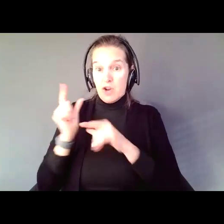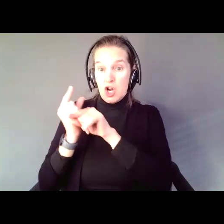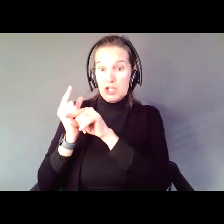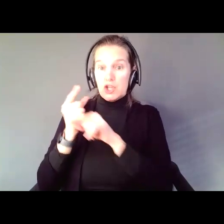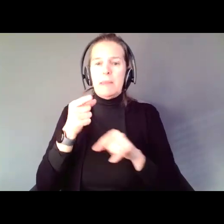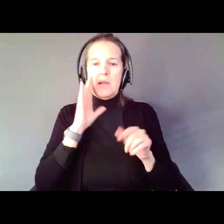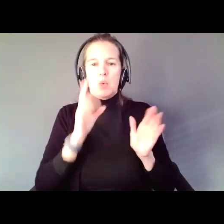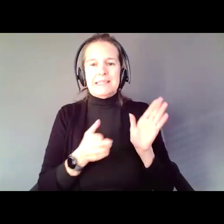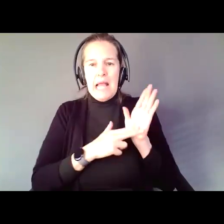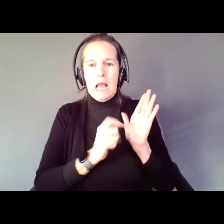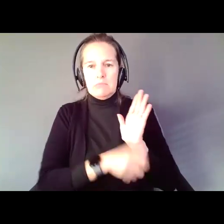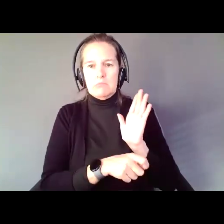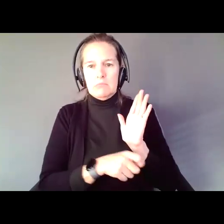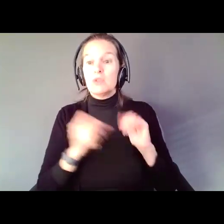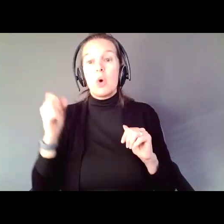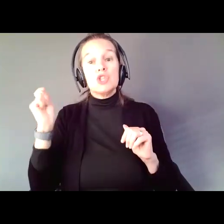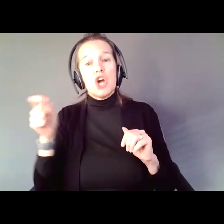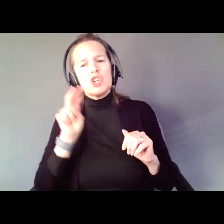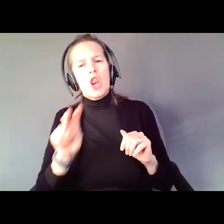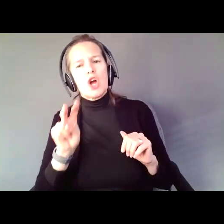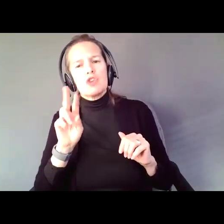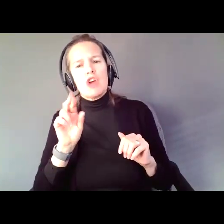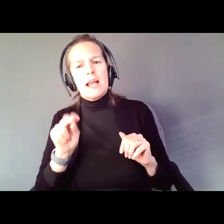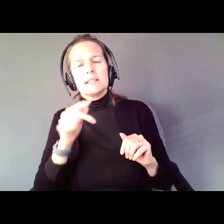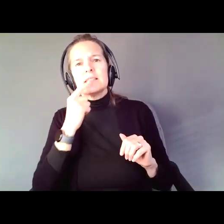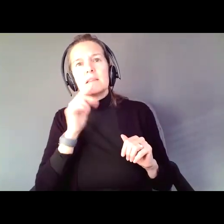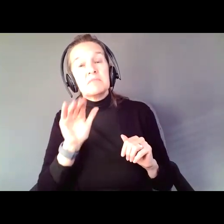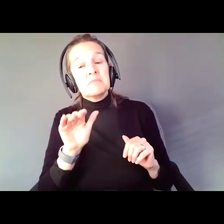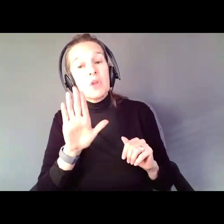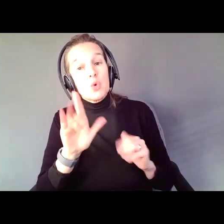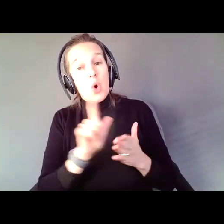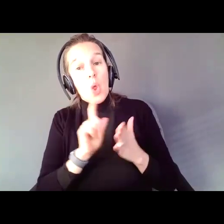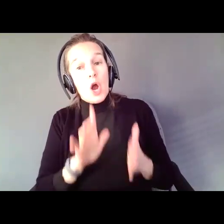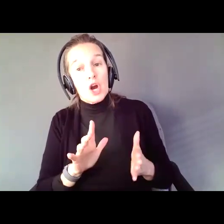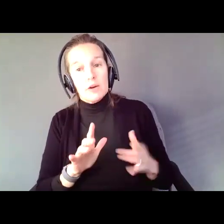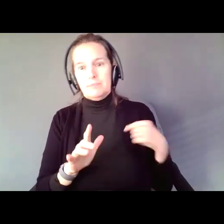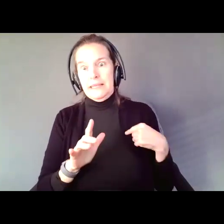The judge looked at Ryan and he said, Ryan, your attorney says you will sign this if I get rid